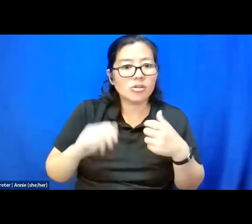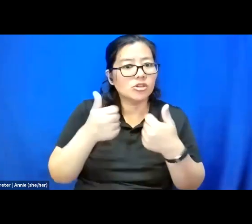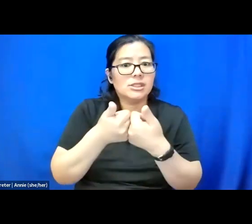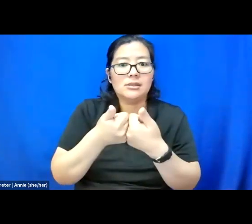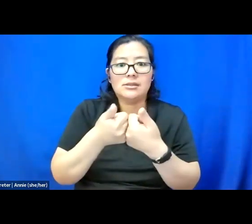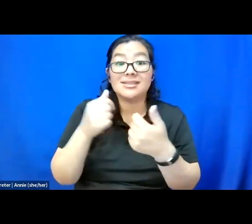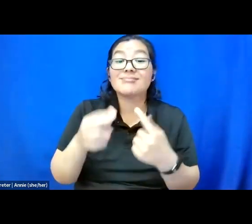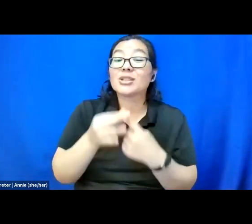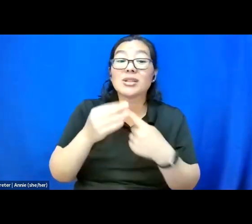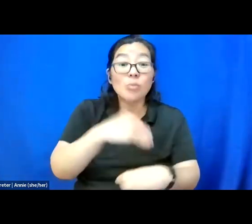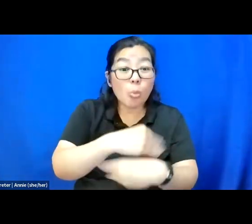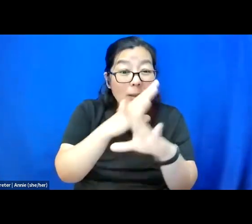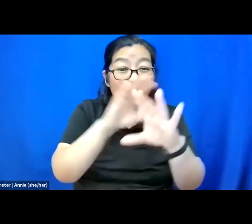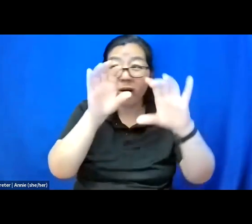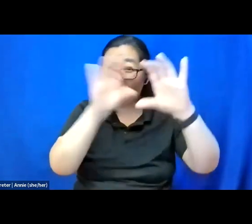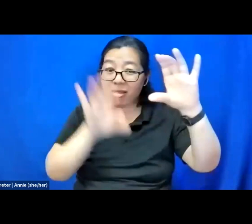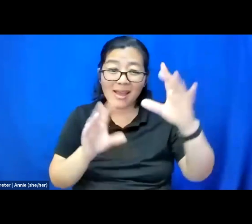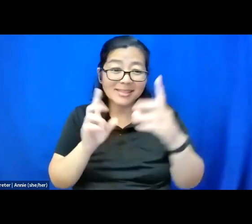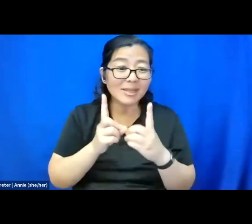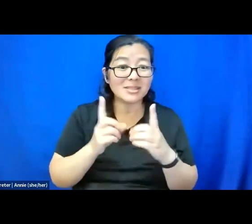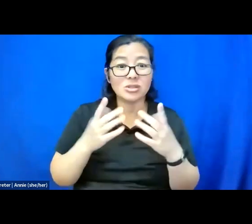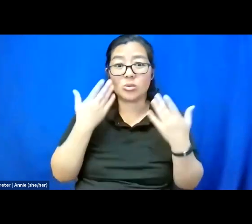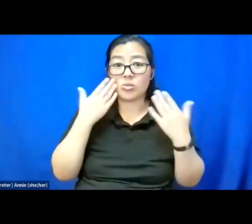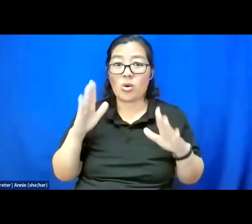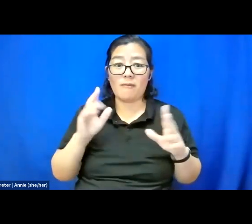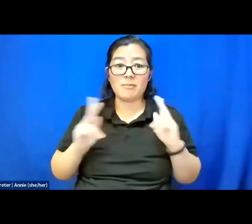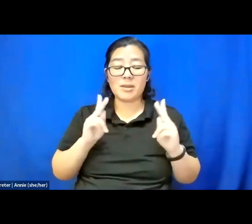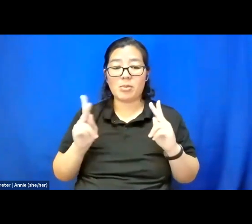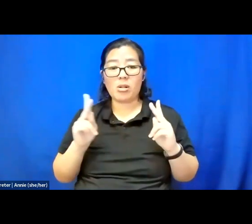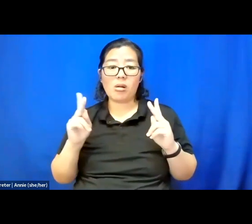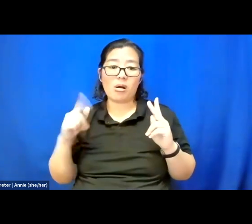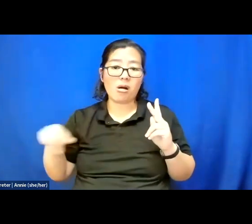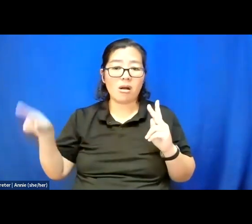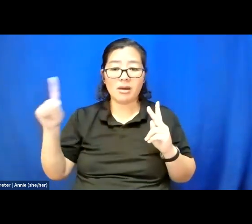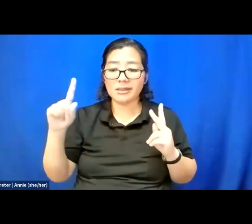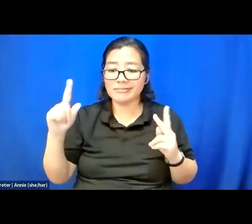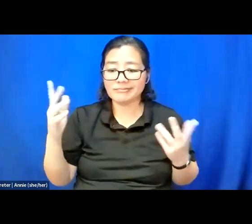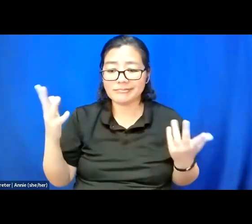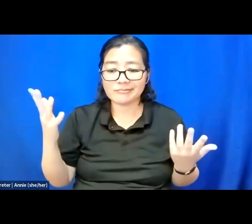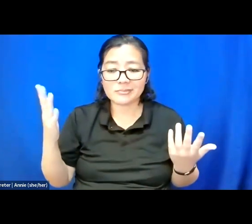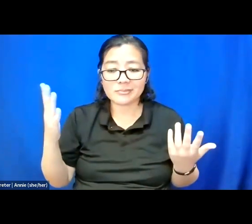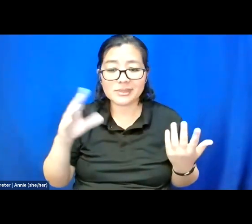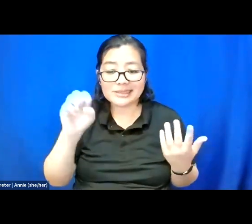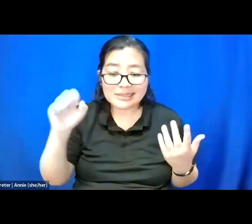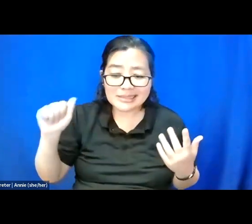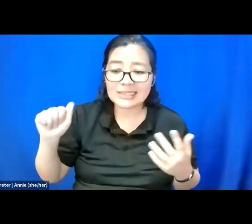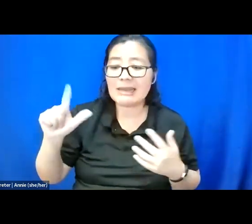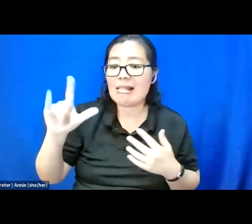if people are sea lining or concern trolling or information trolling or trying to waste your time.